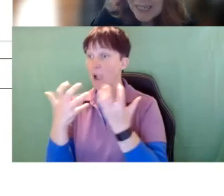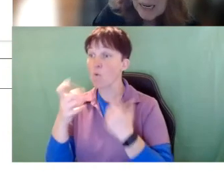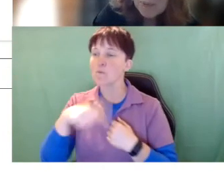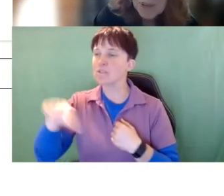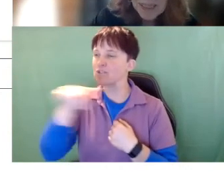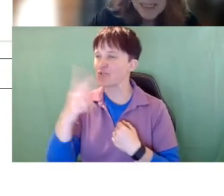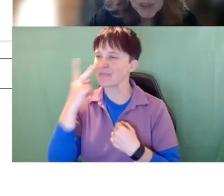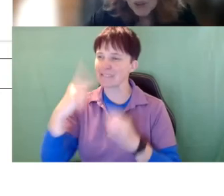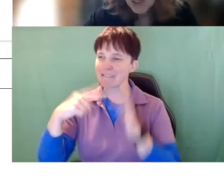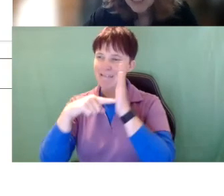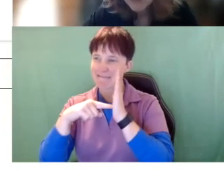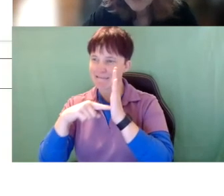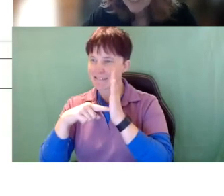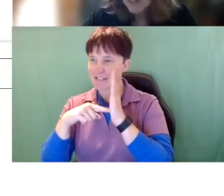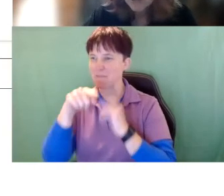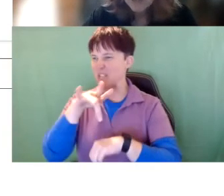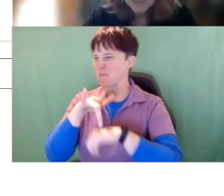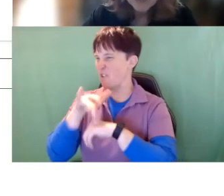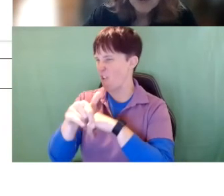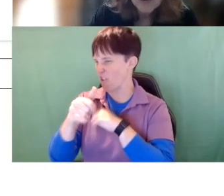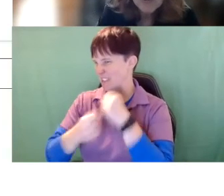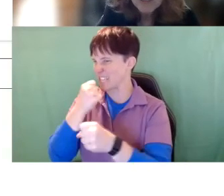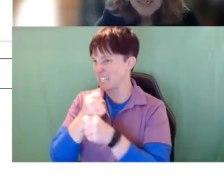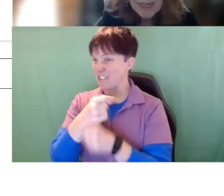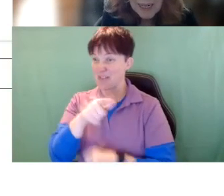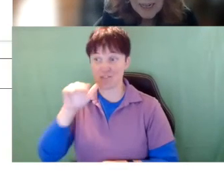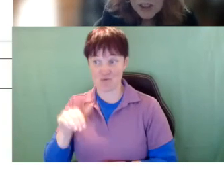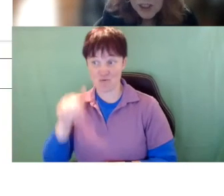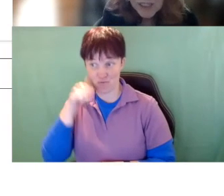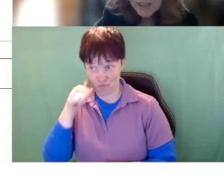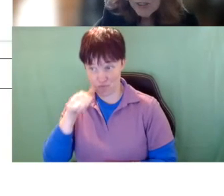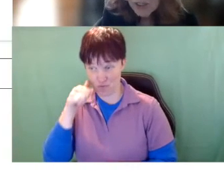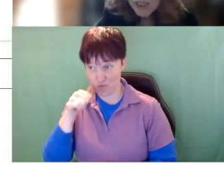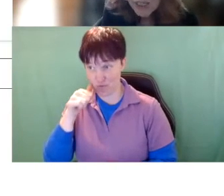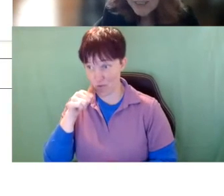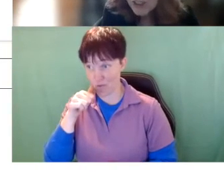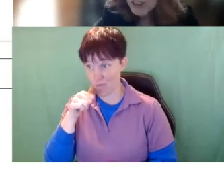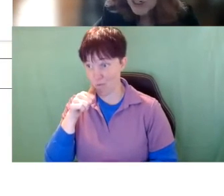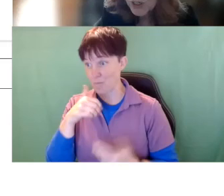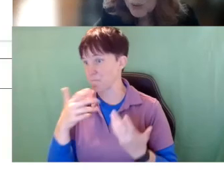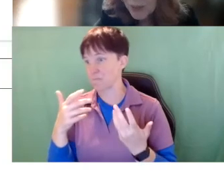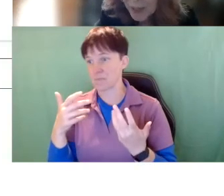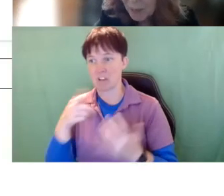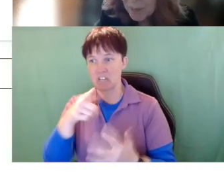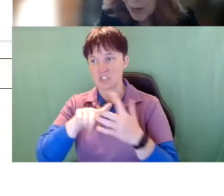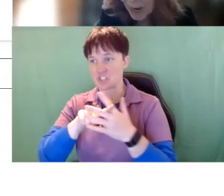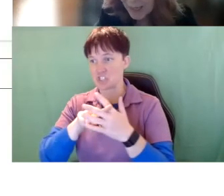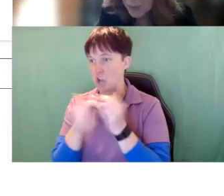This was early in the year. This little girl just she started with the number line, and